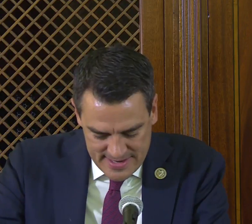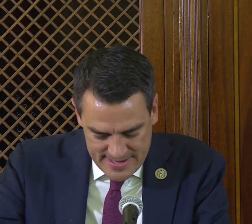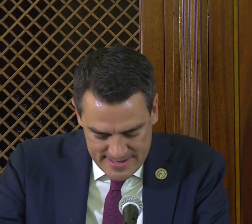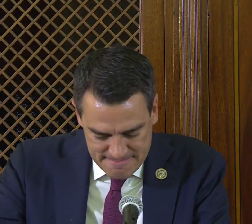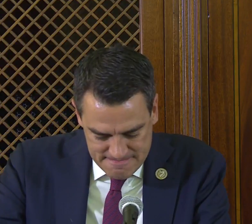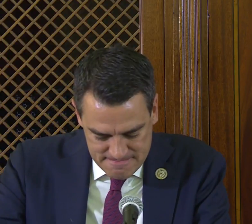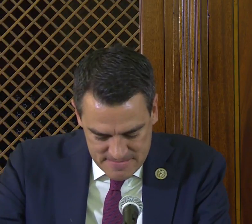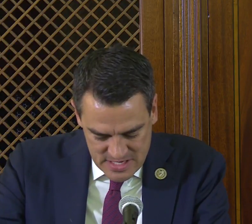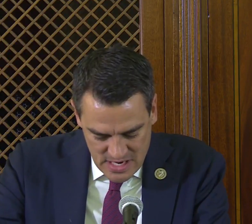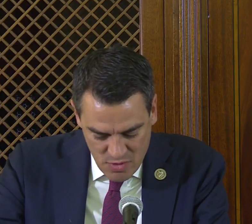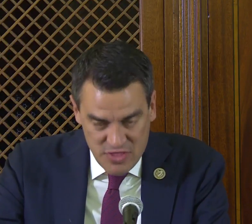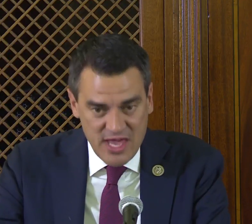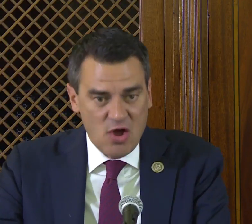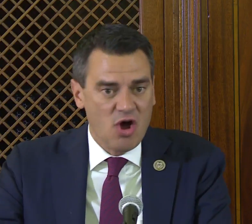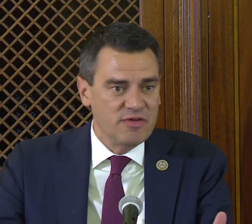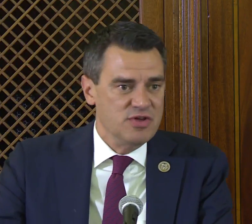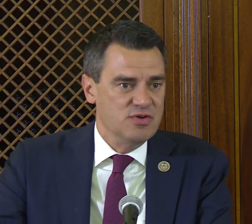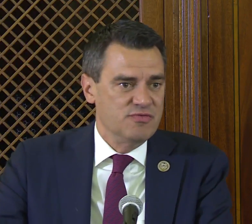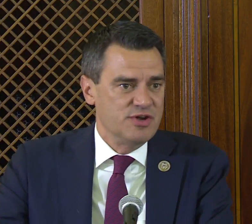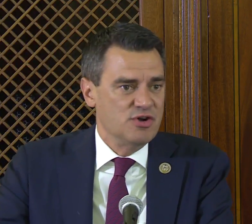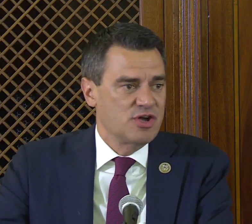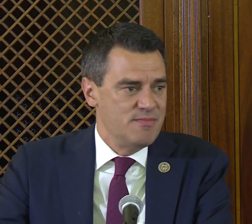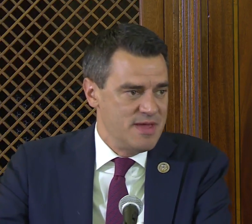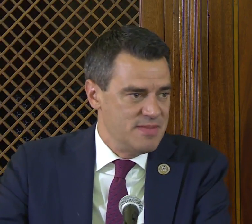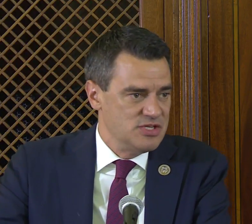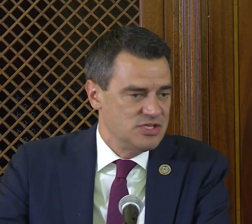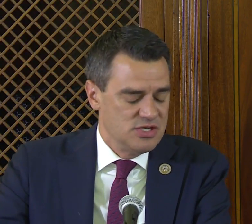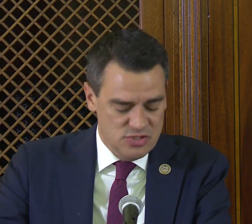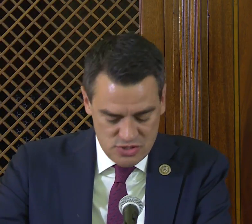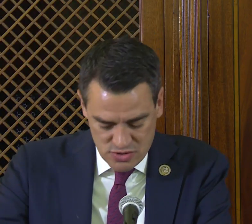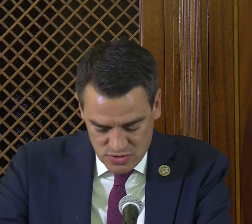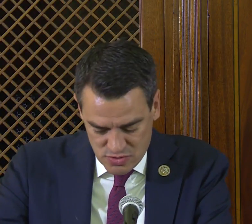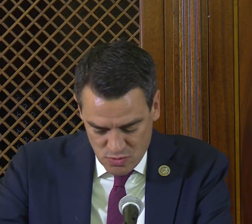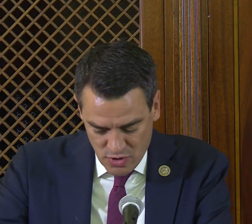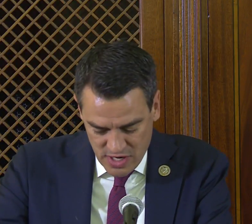I want to thank all of you for your commitment to working